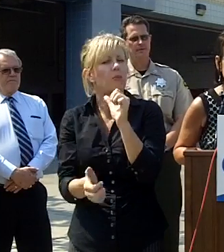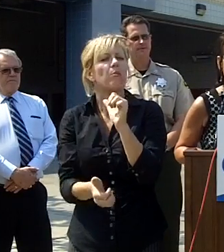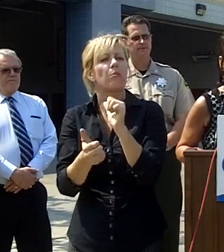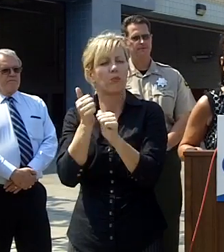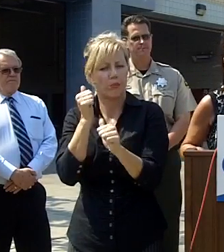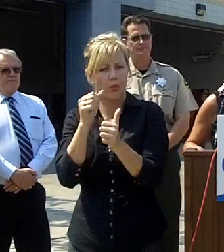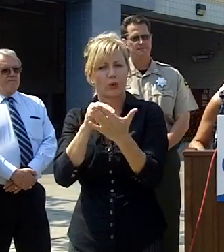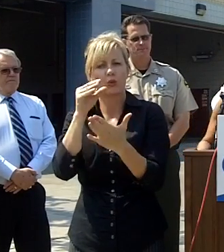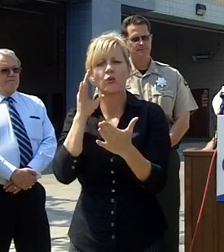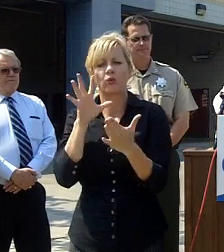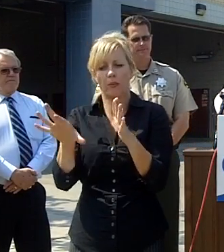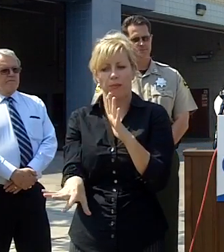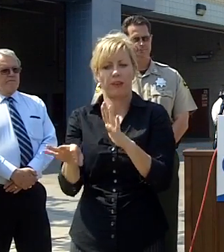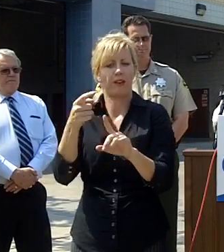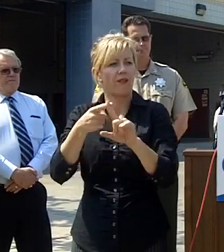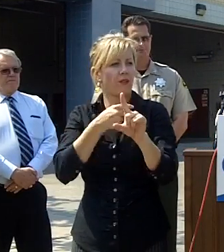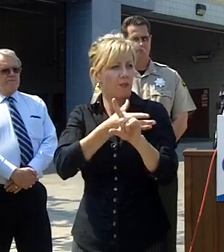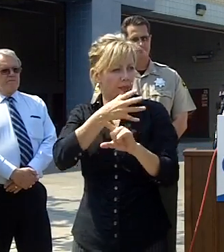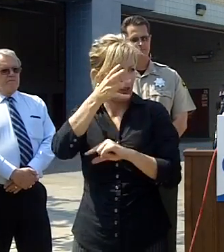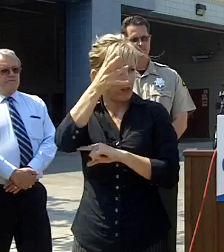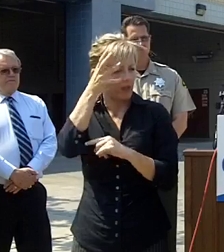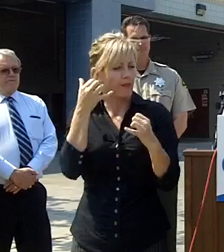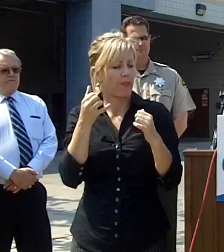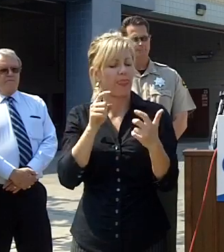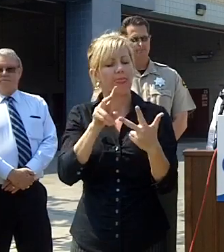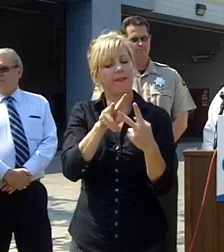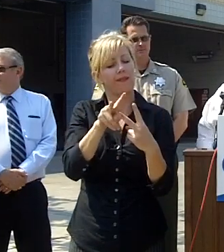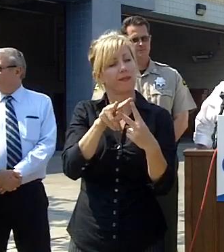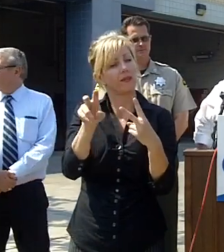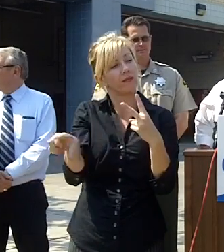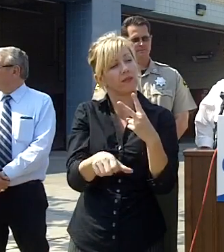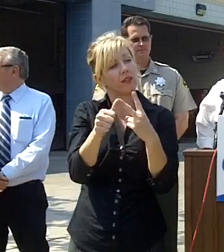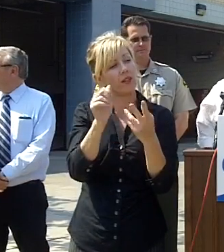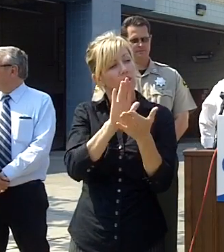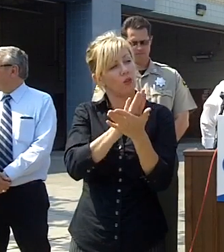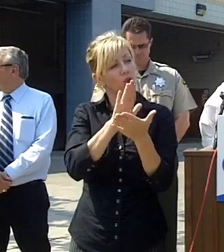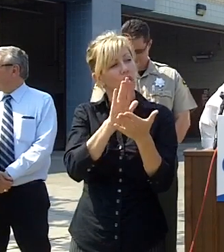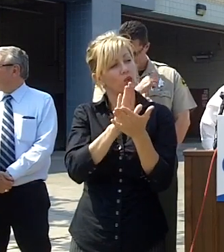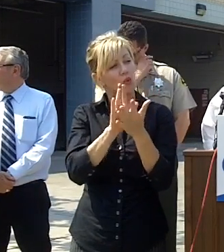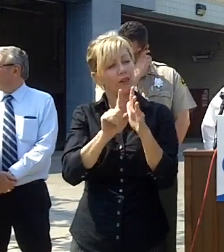to their principal our other two schools that were evacuated as you heard the fire jumped El